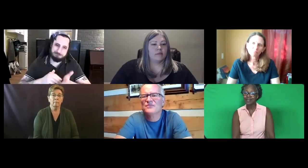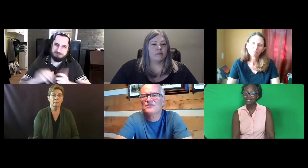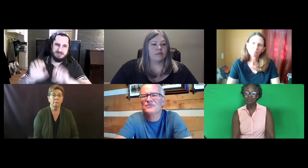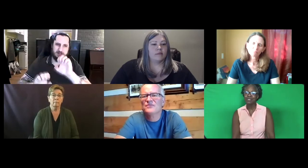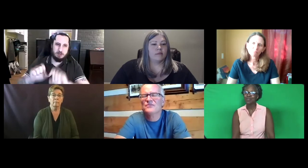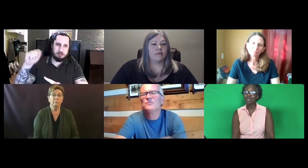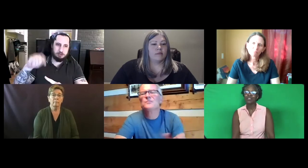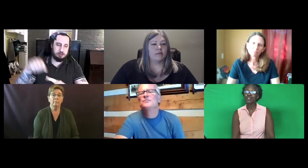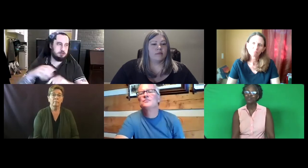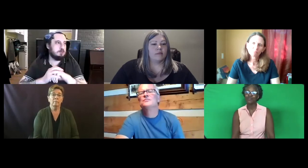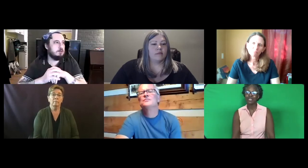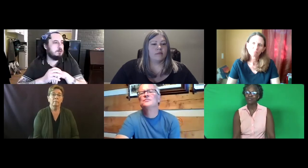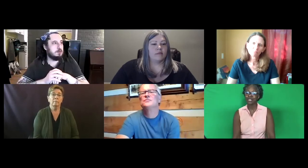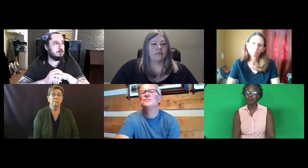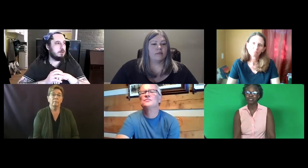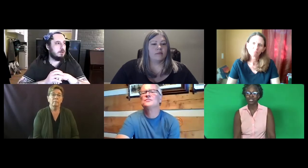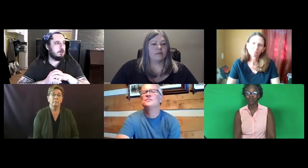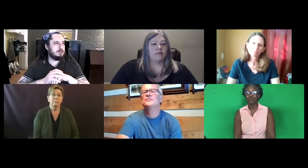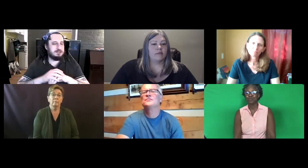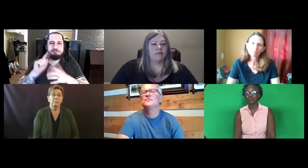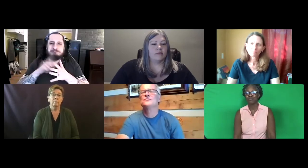Just means that they're not a good fit for that particular community.